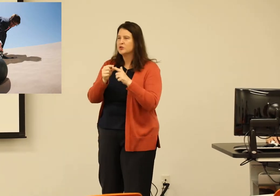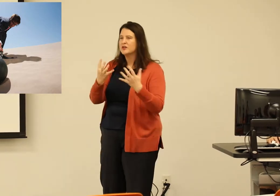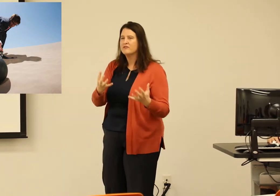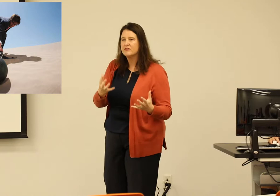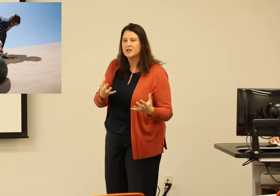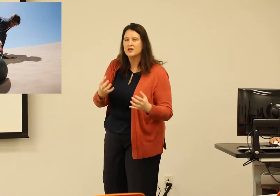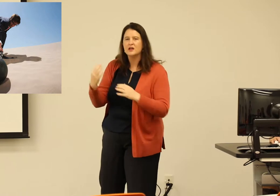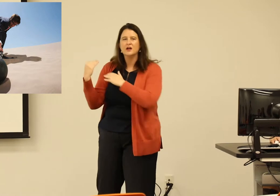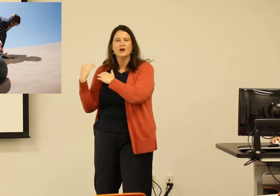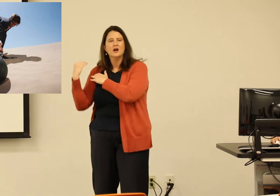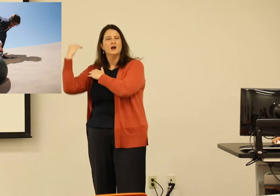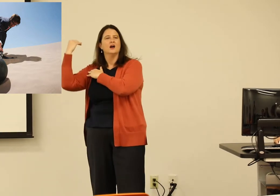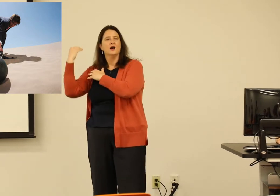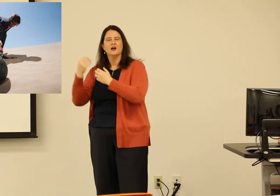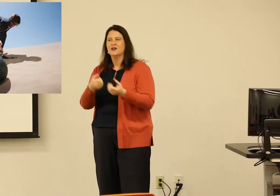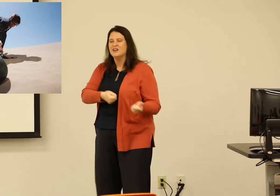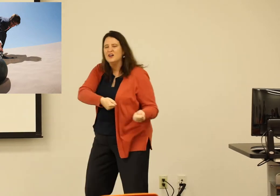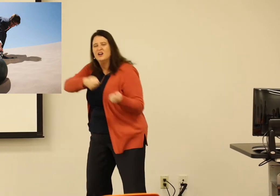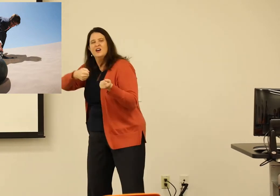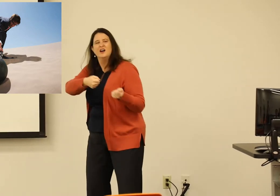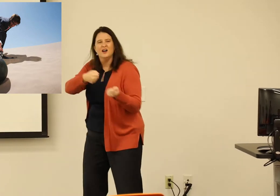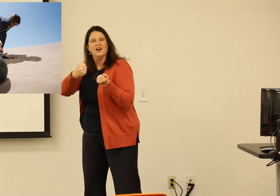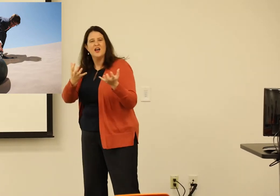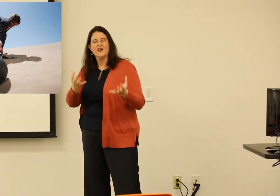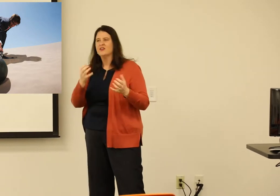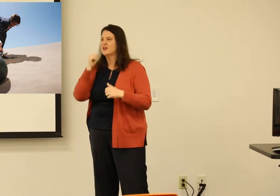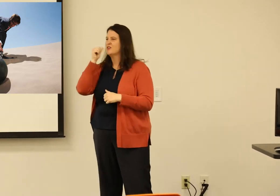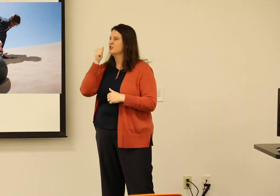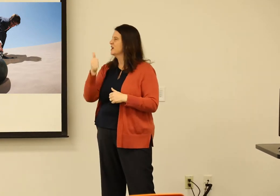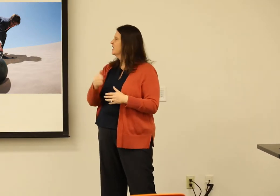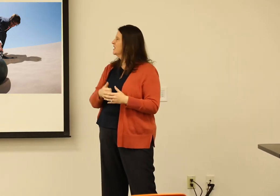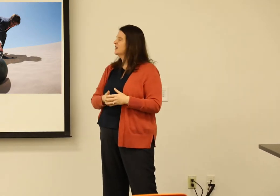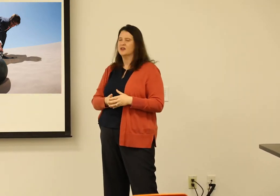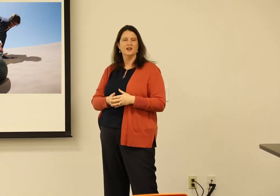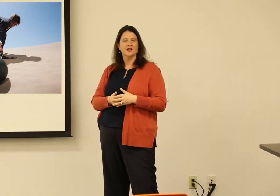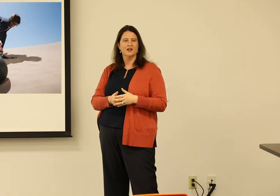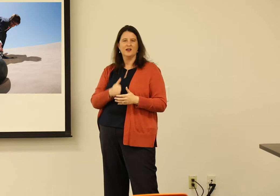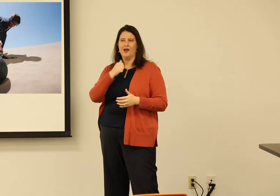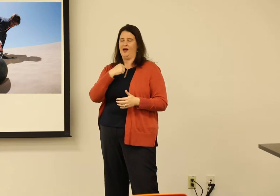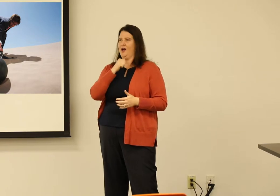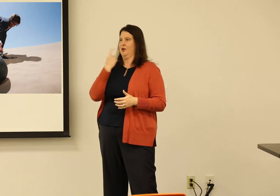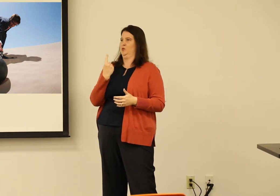All of those words, even though they were just words, were weights that I brought with me every day.